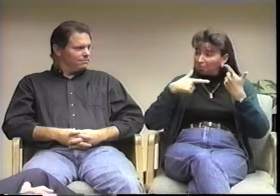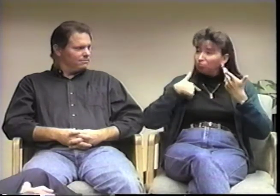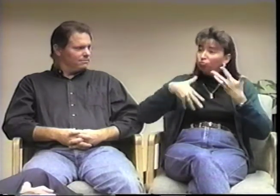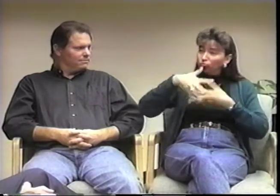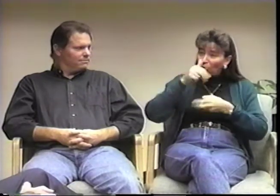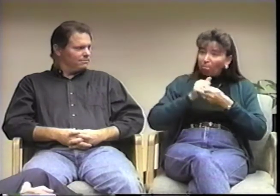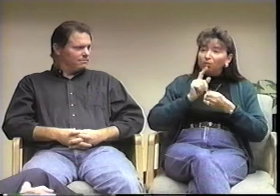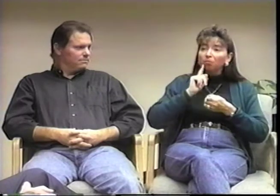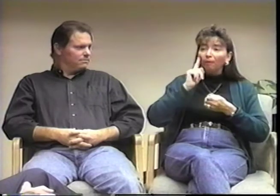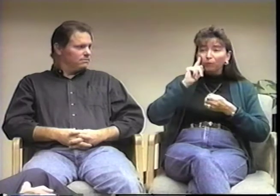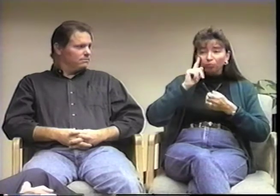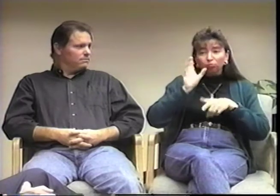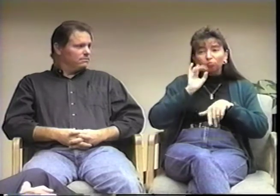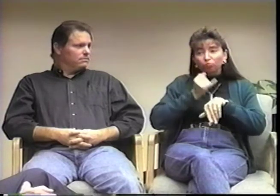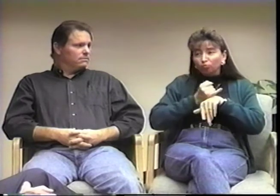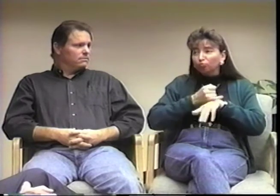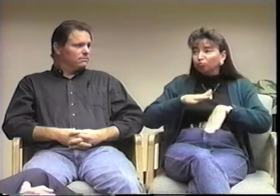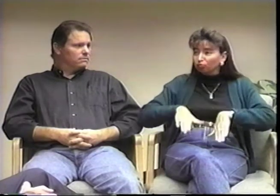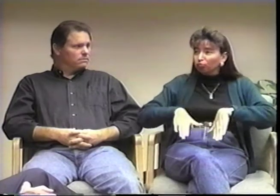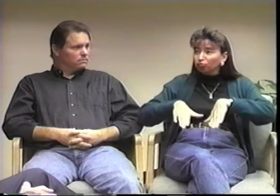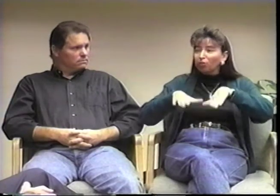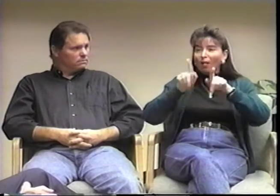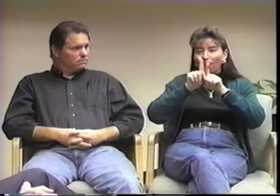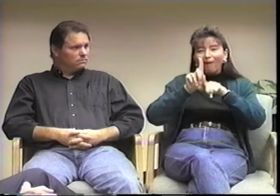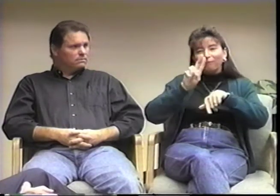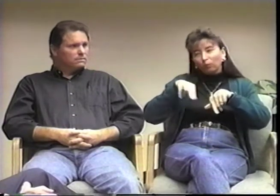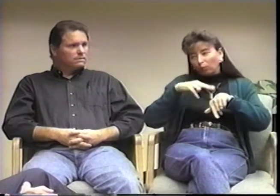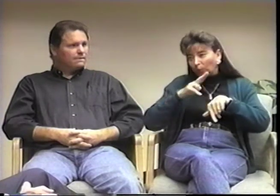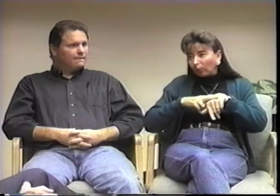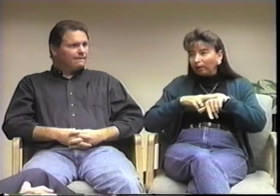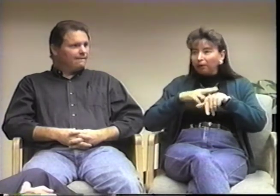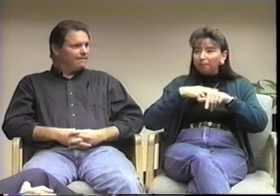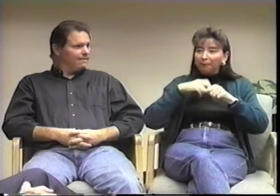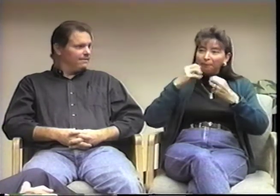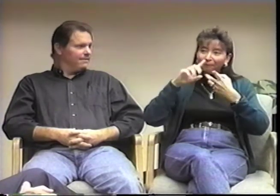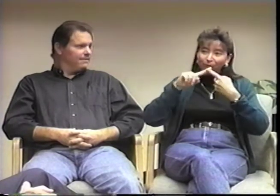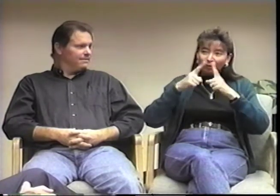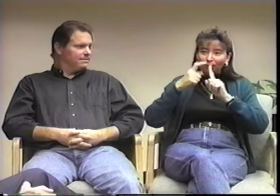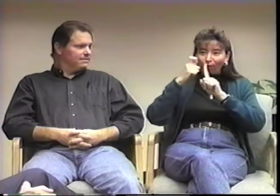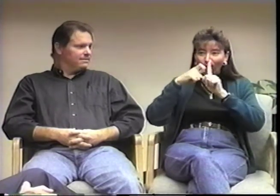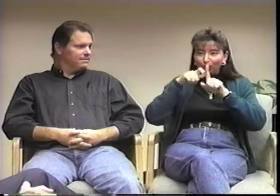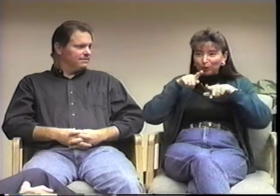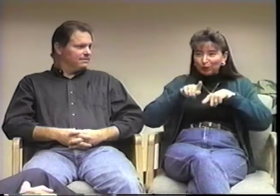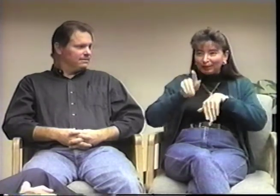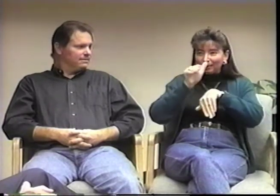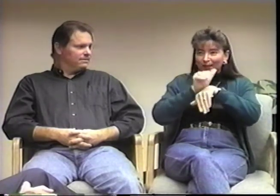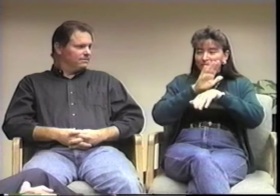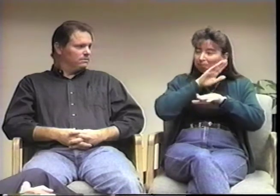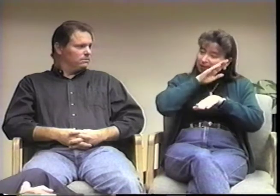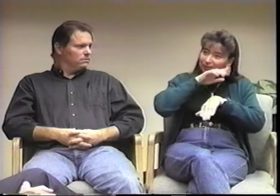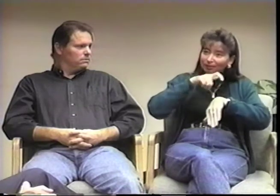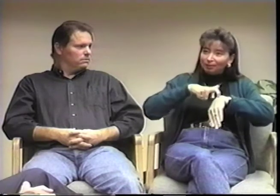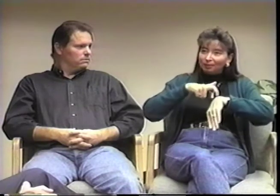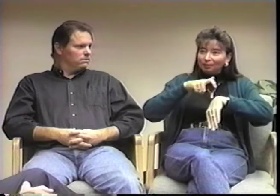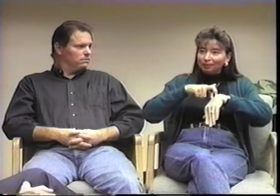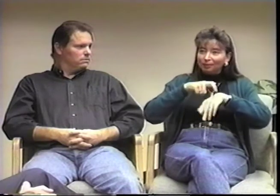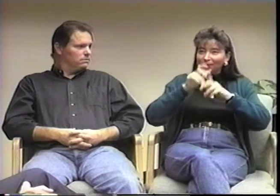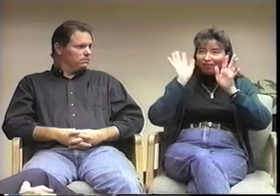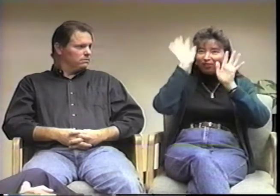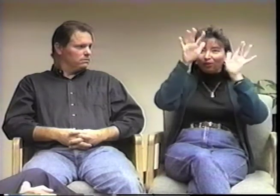Naturally, as I was growing up, my friends pulled pranks on me at bedtime.